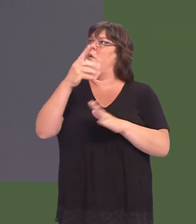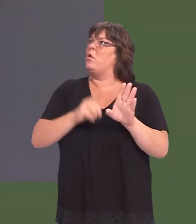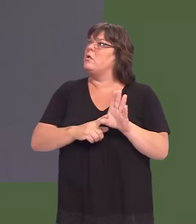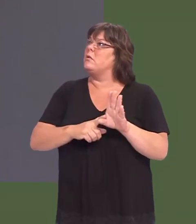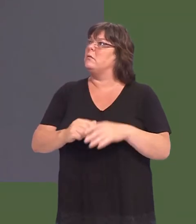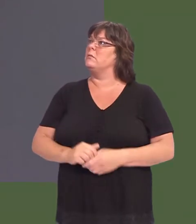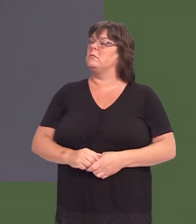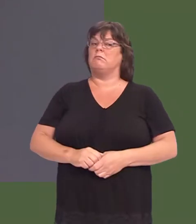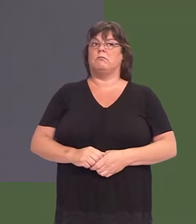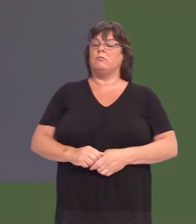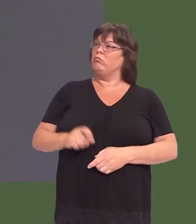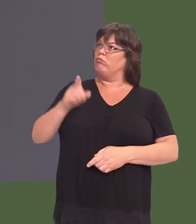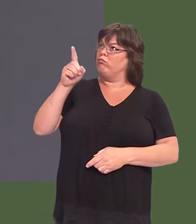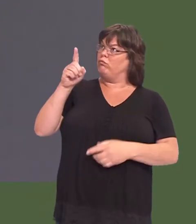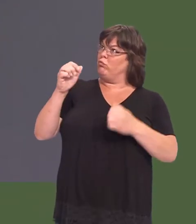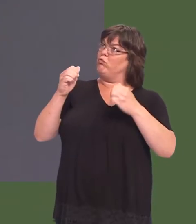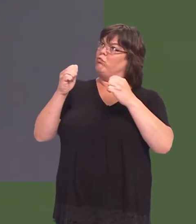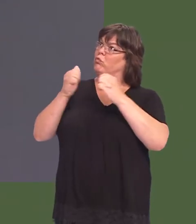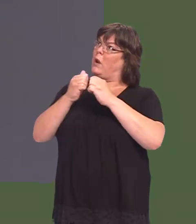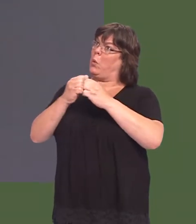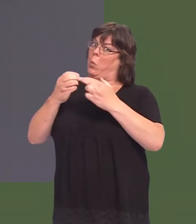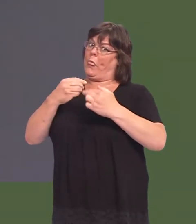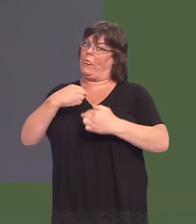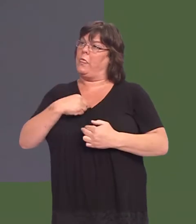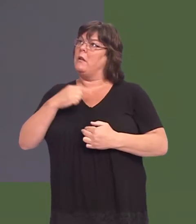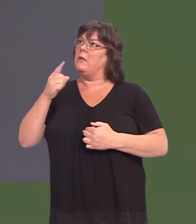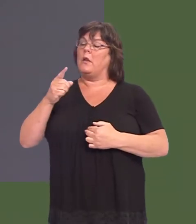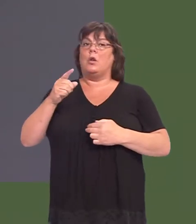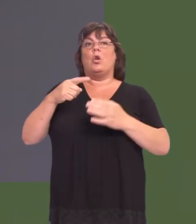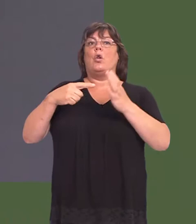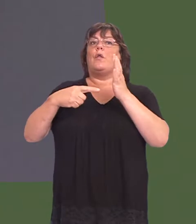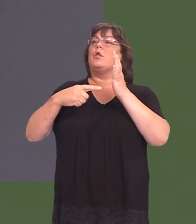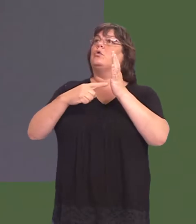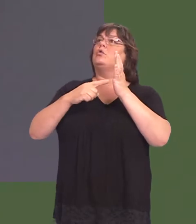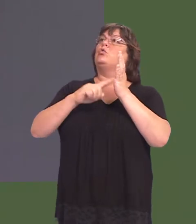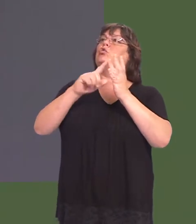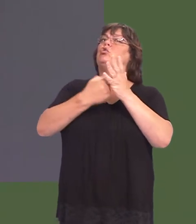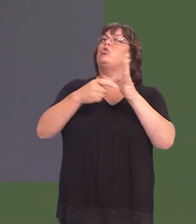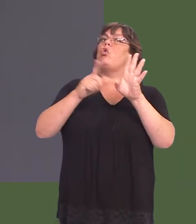So, do you agree with me, First Minister, that the Tory public sector pay freeze is